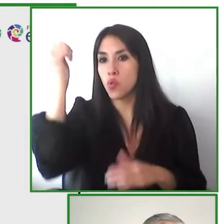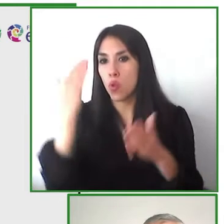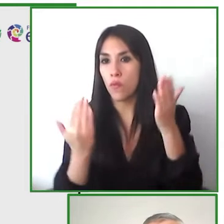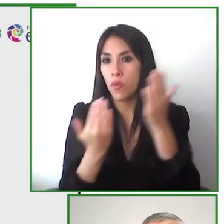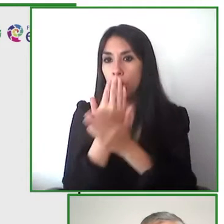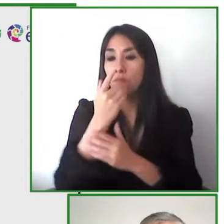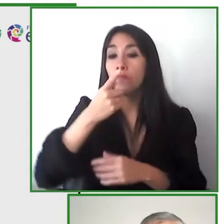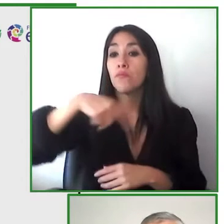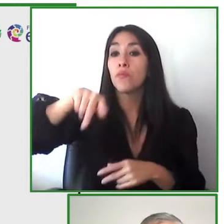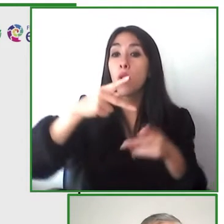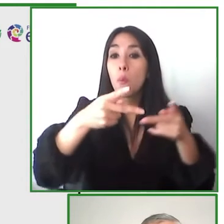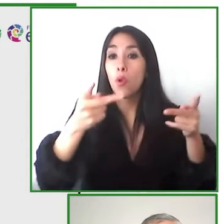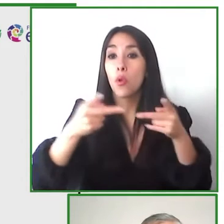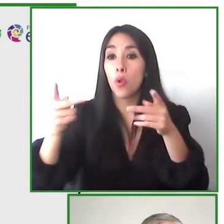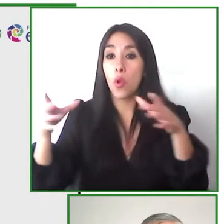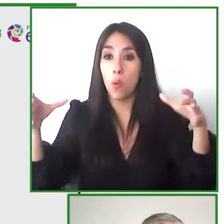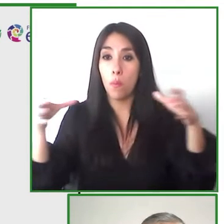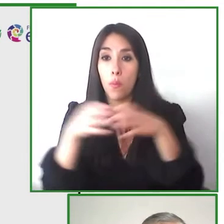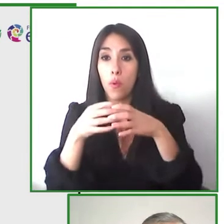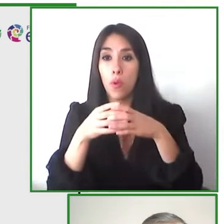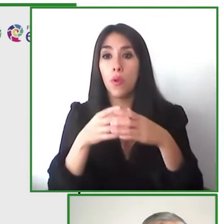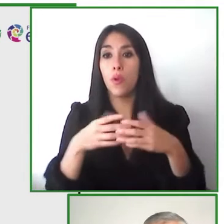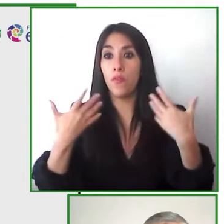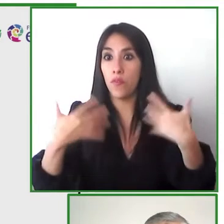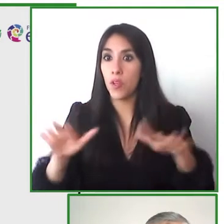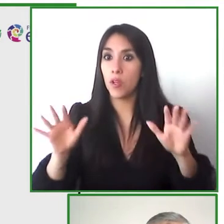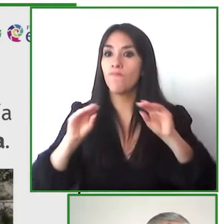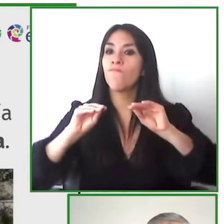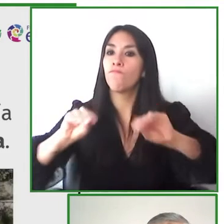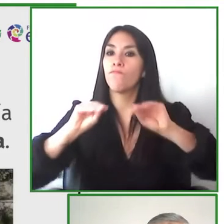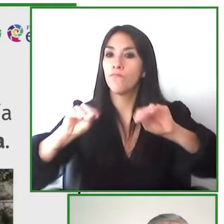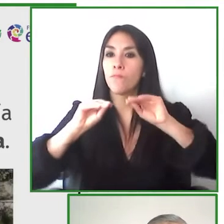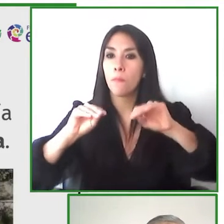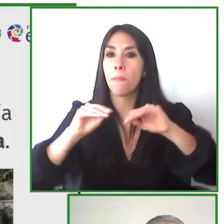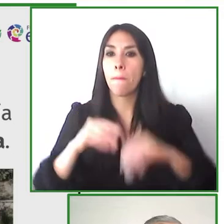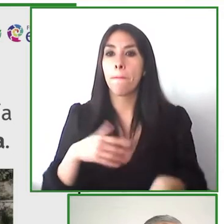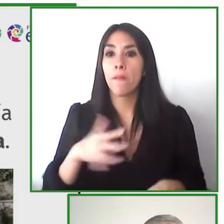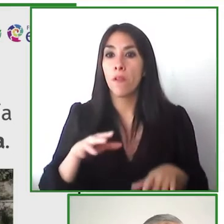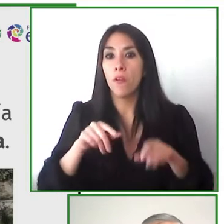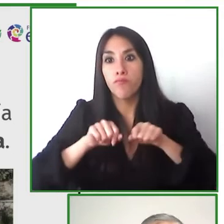with more trained people who are able to develop the programs in their own areas